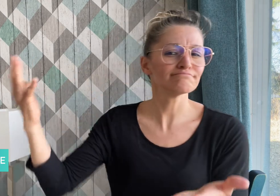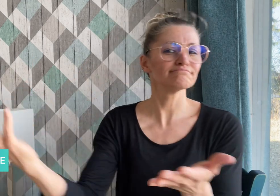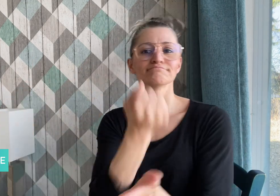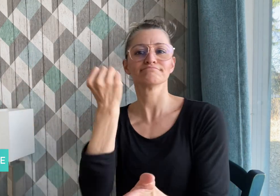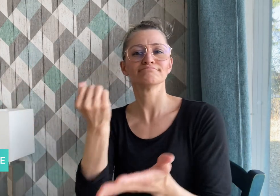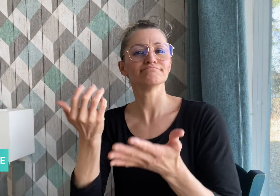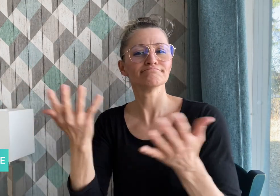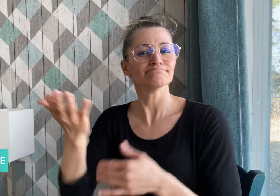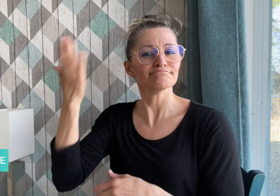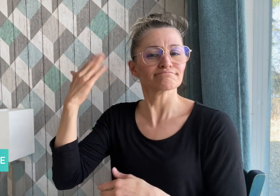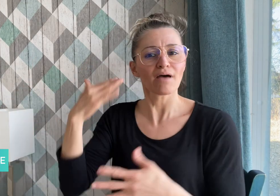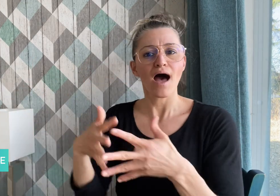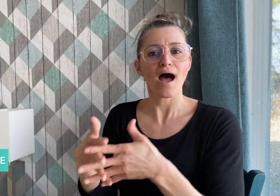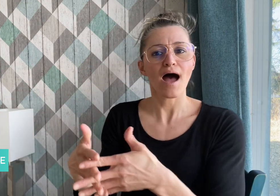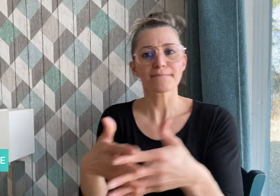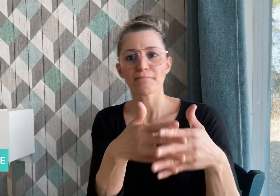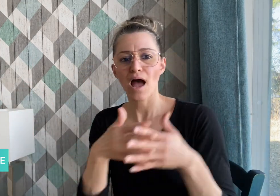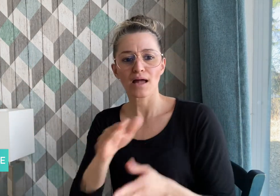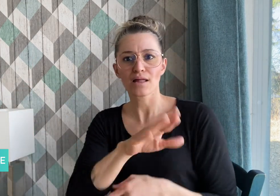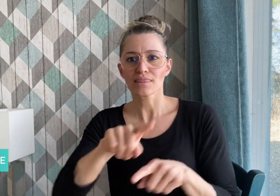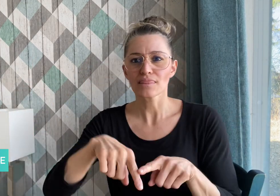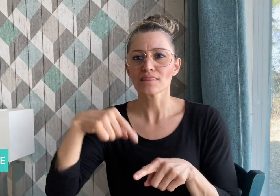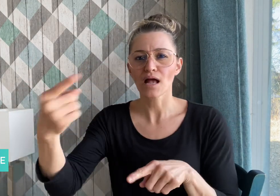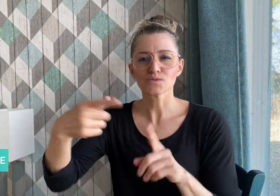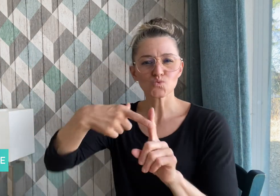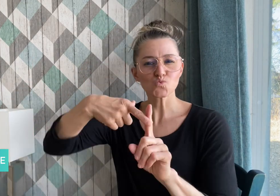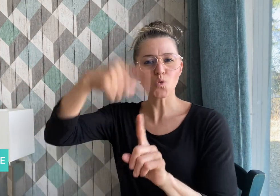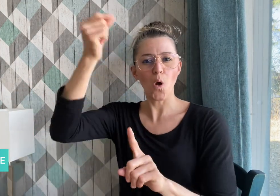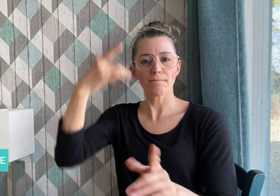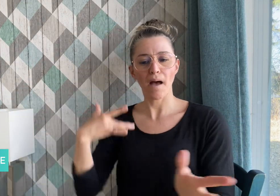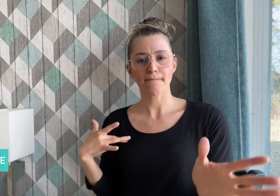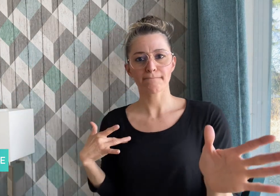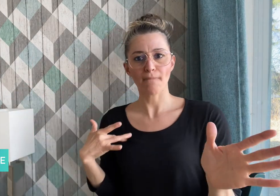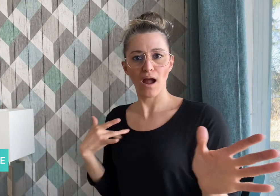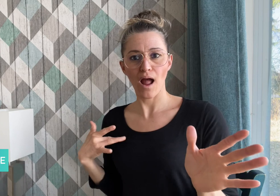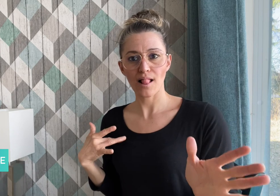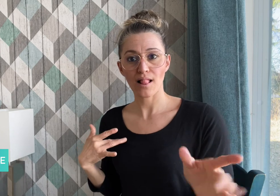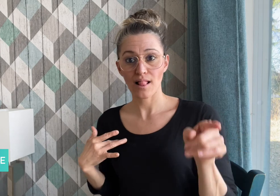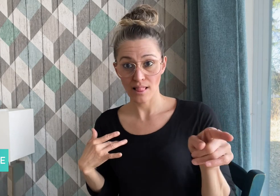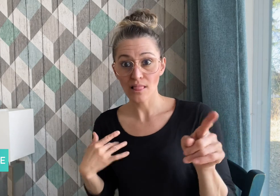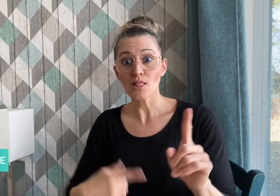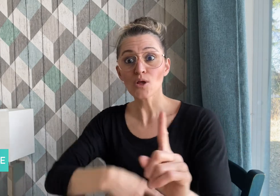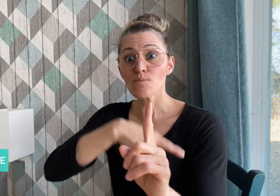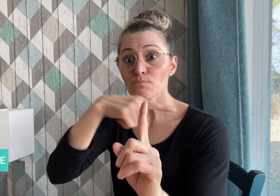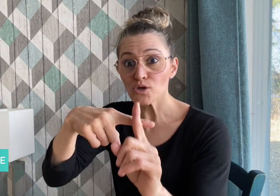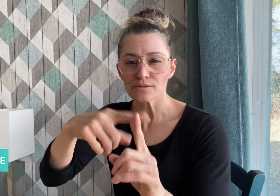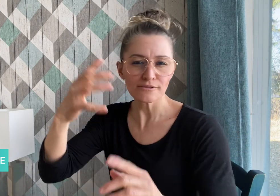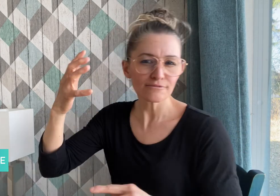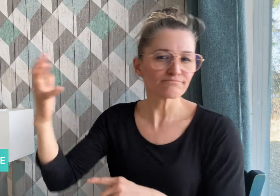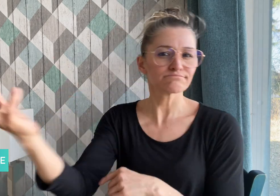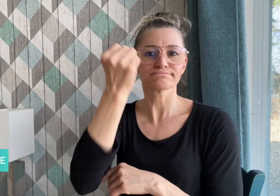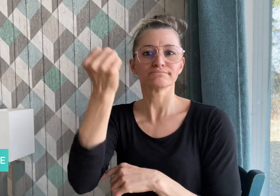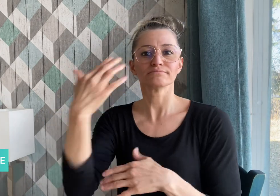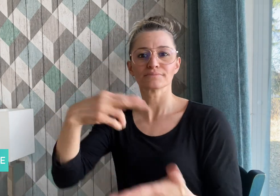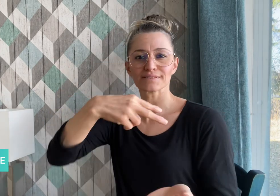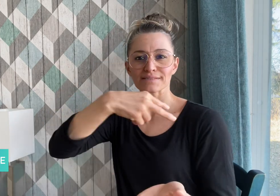"Dancing with the Stars", Nyle DiMarco is a person